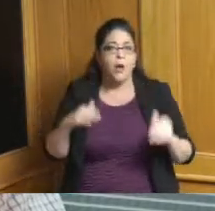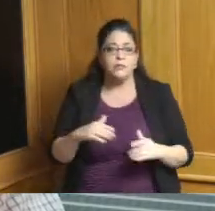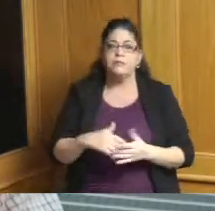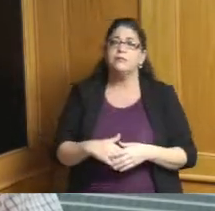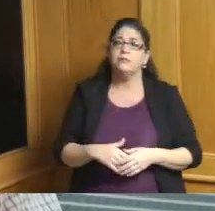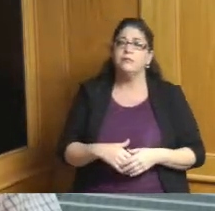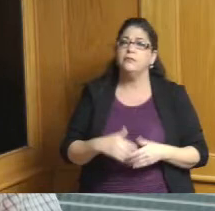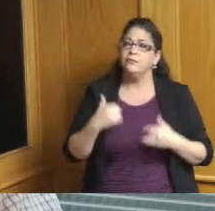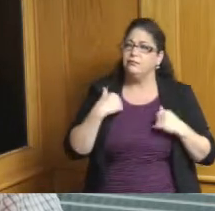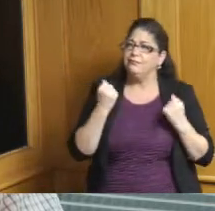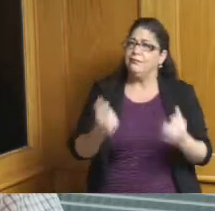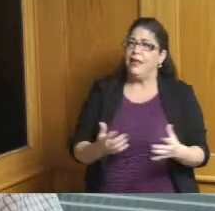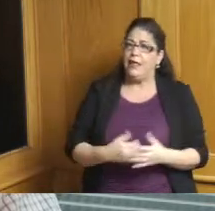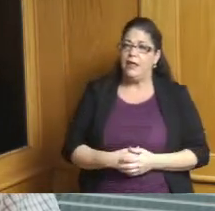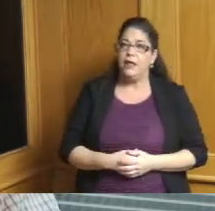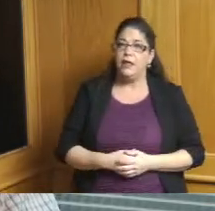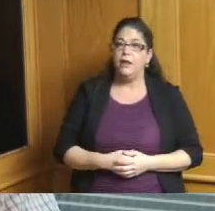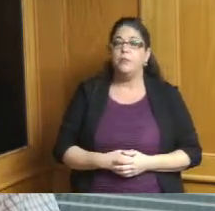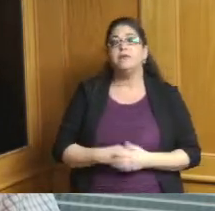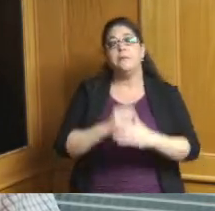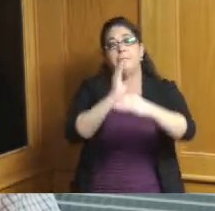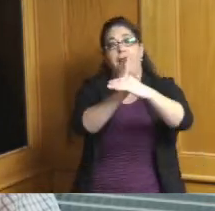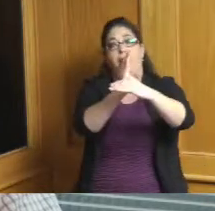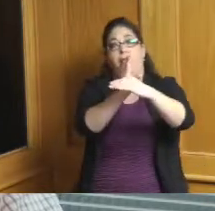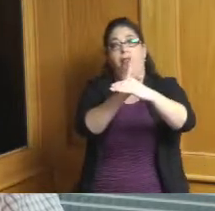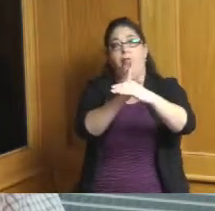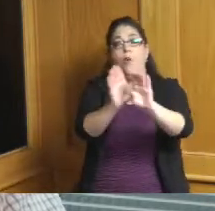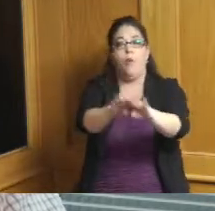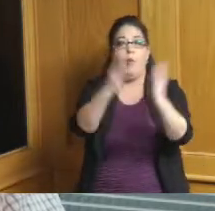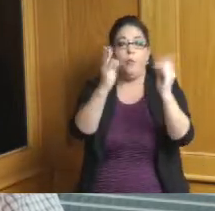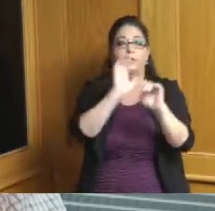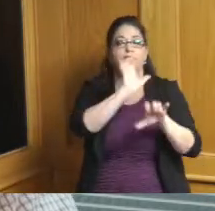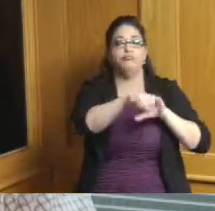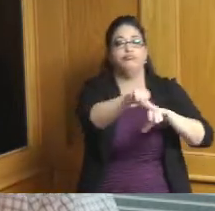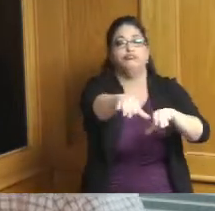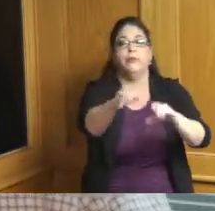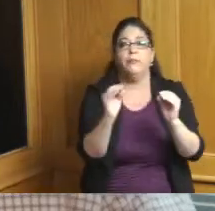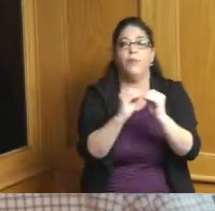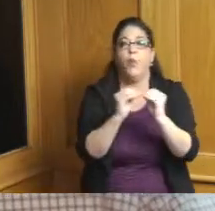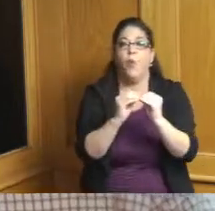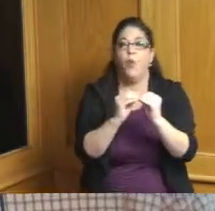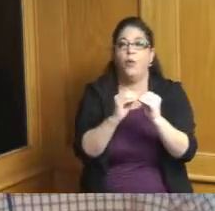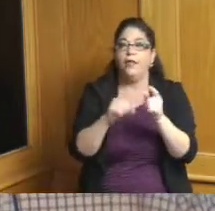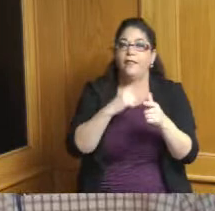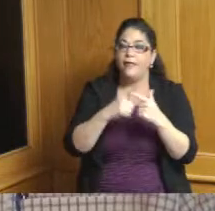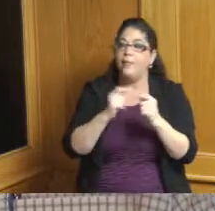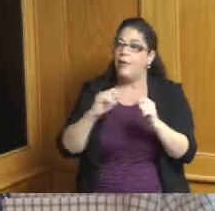open up some of our mid-range housing market and we were able to attract some folks into that but